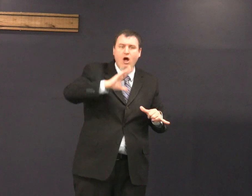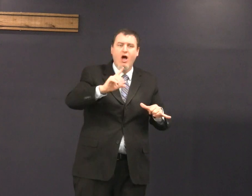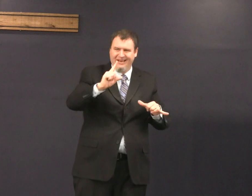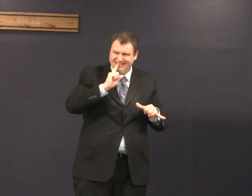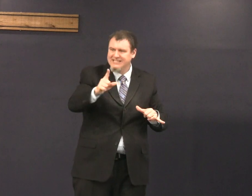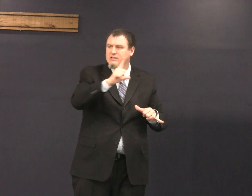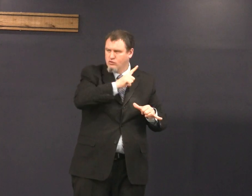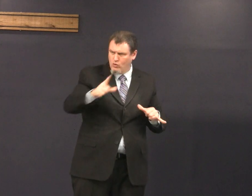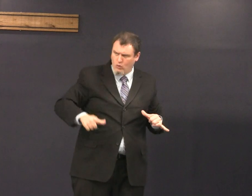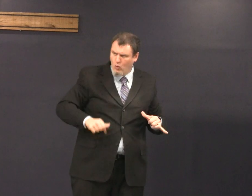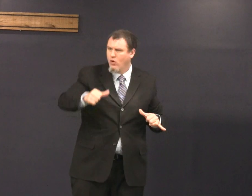God